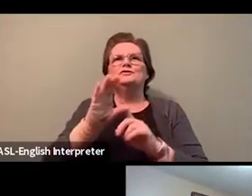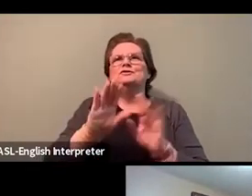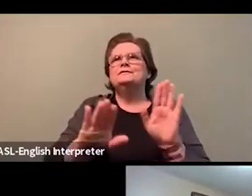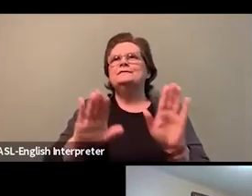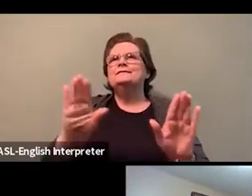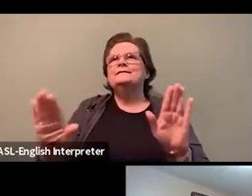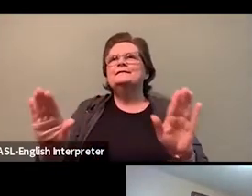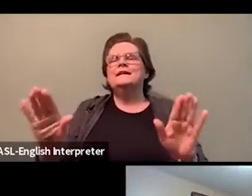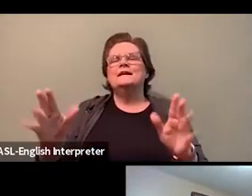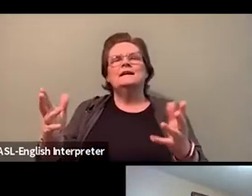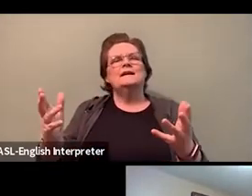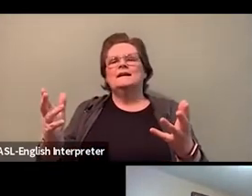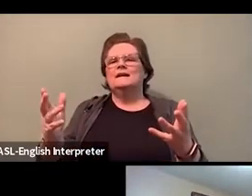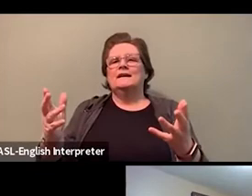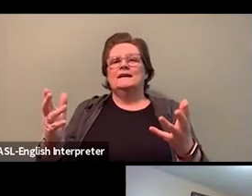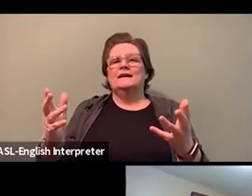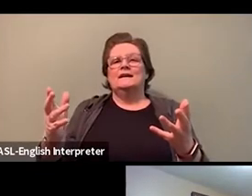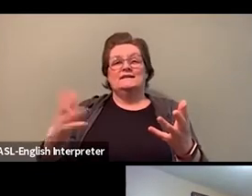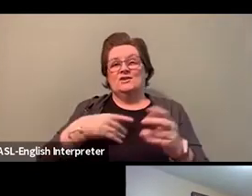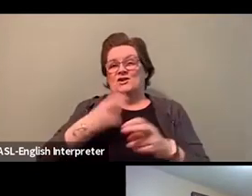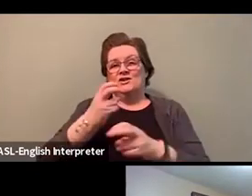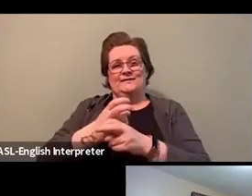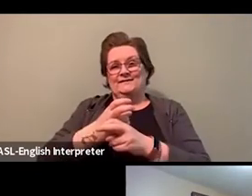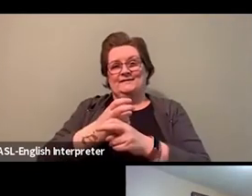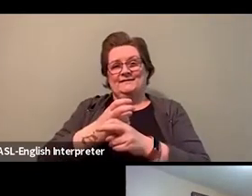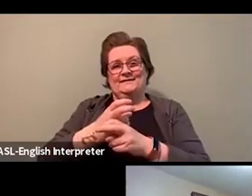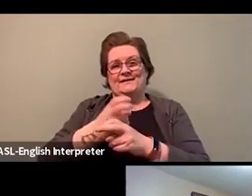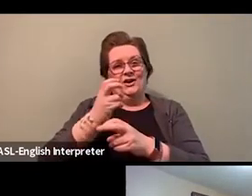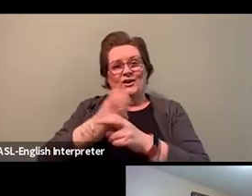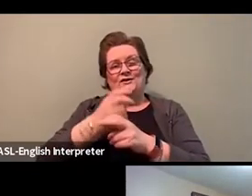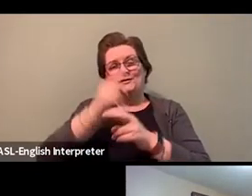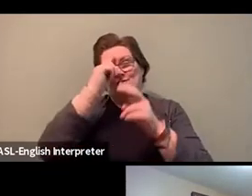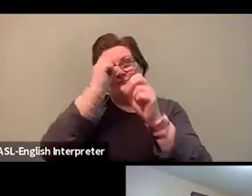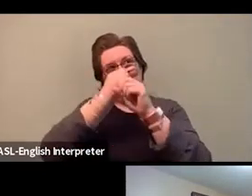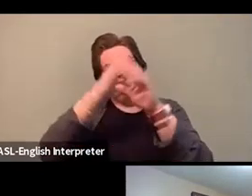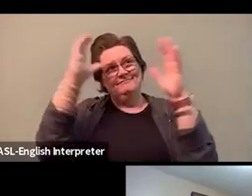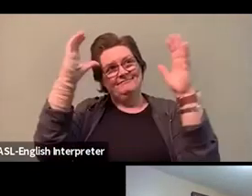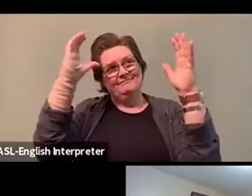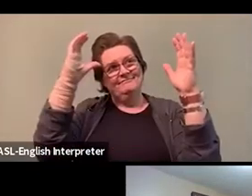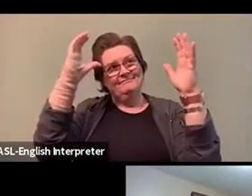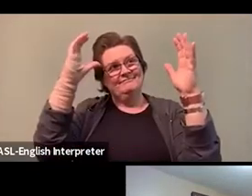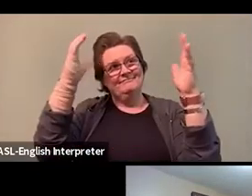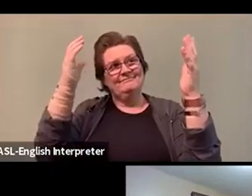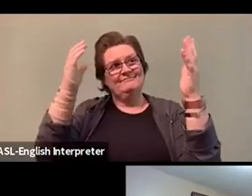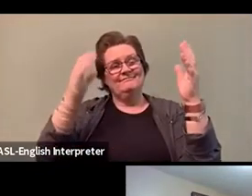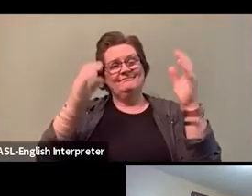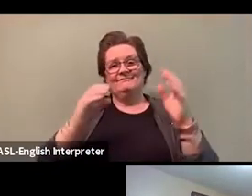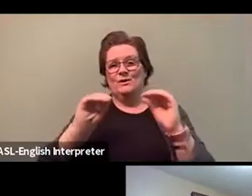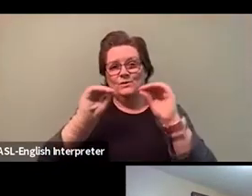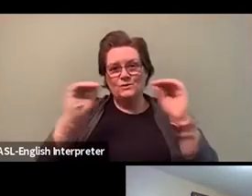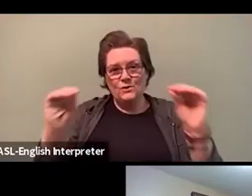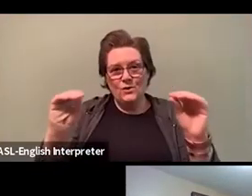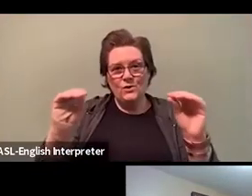of anti-black racism and sexism, and ableism and forms of discrimination,